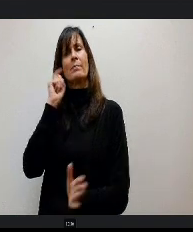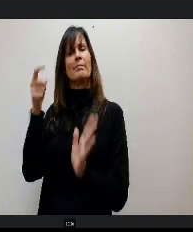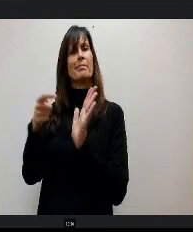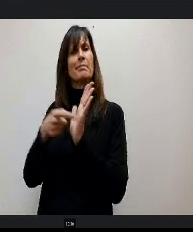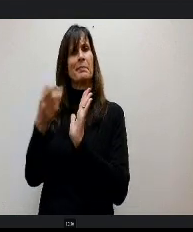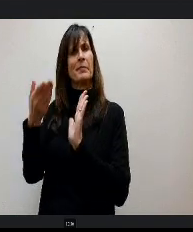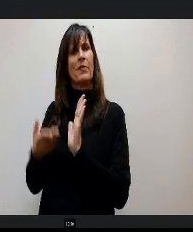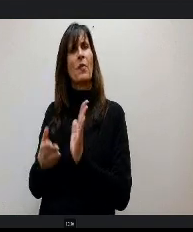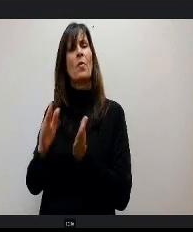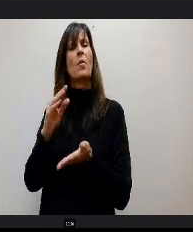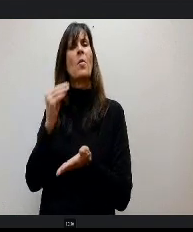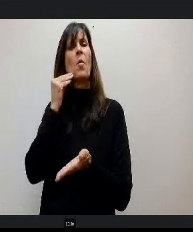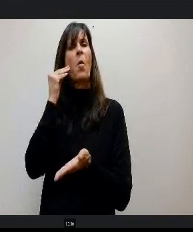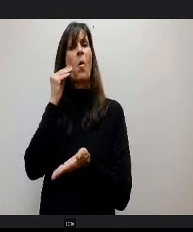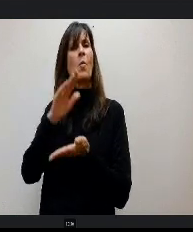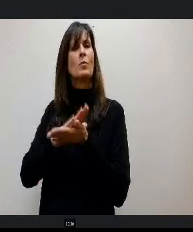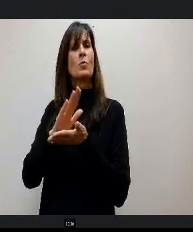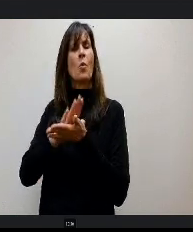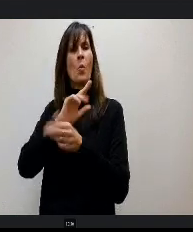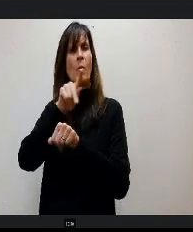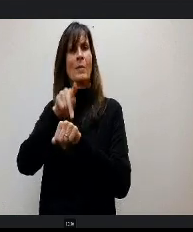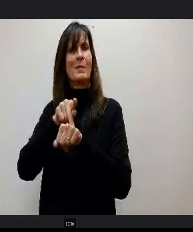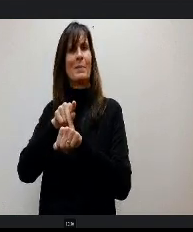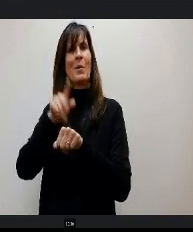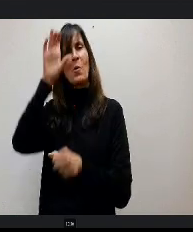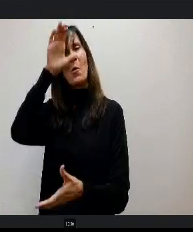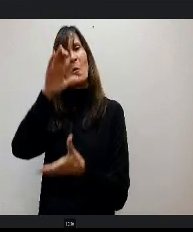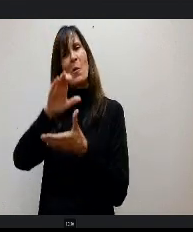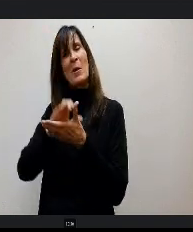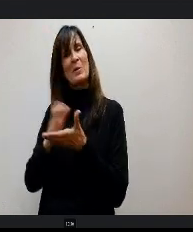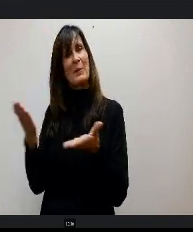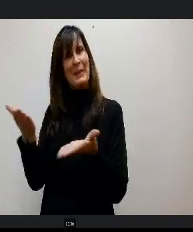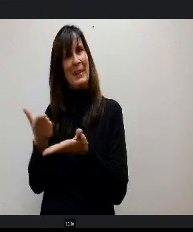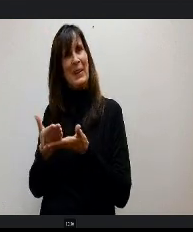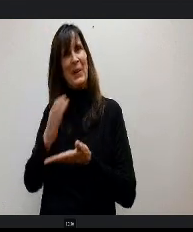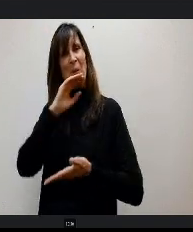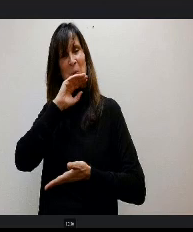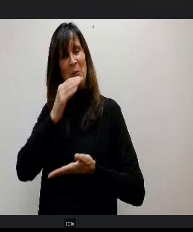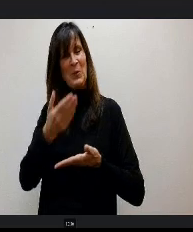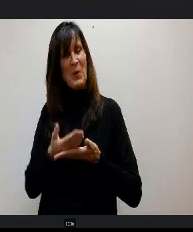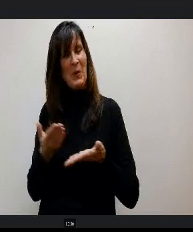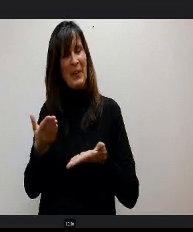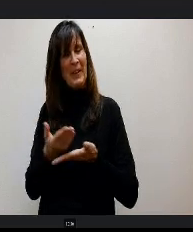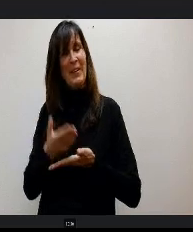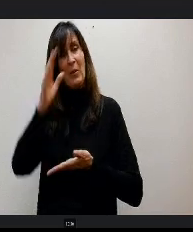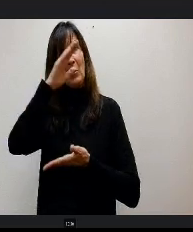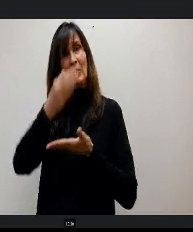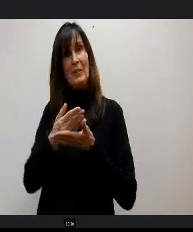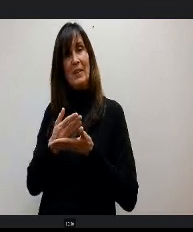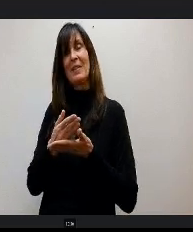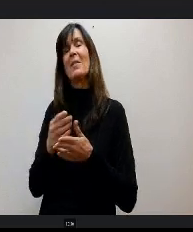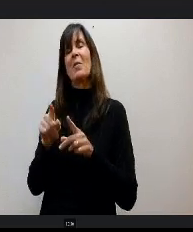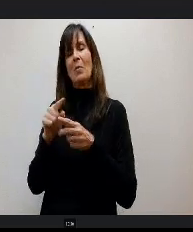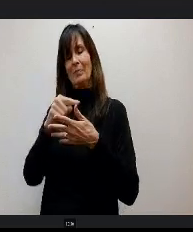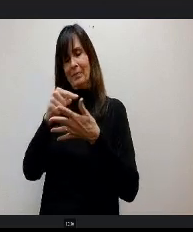is joined this evening by her husband Elle, her daughter Chase. Her son Xavier and several family